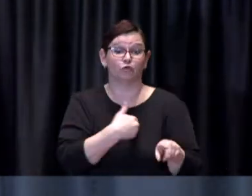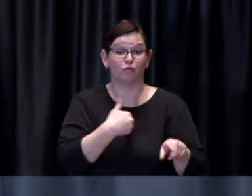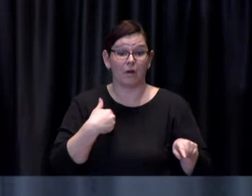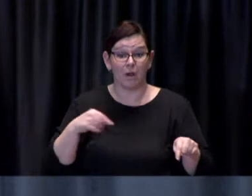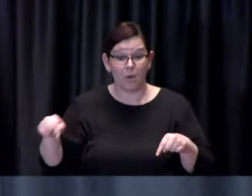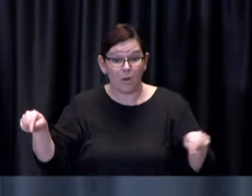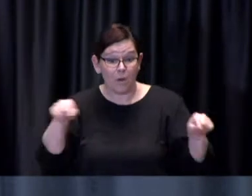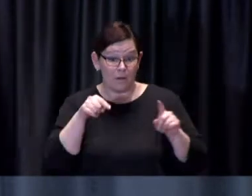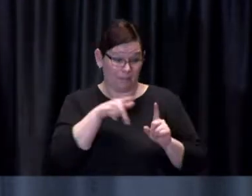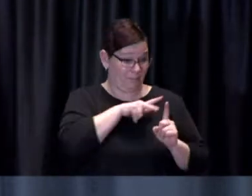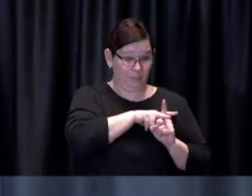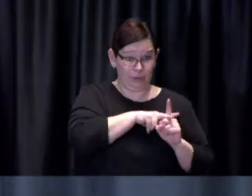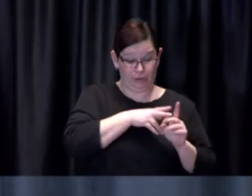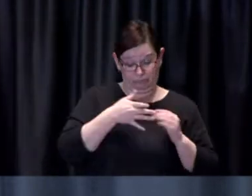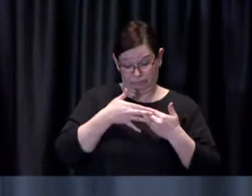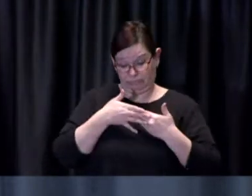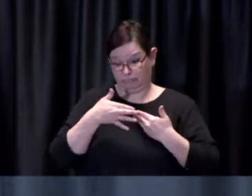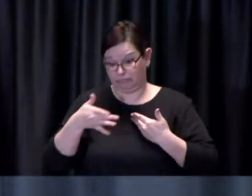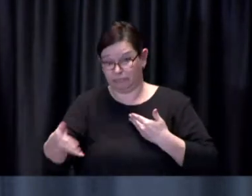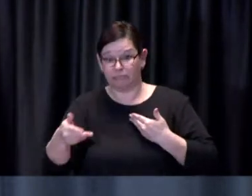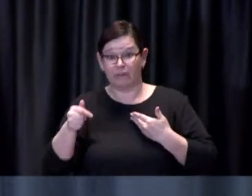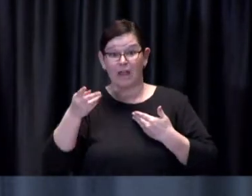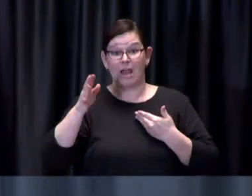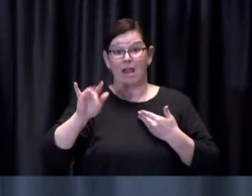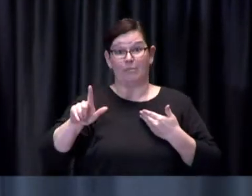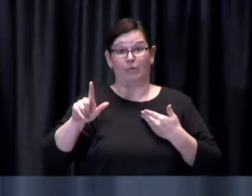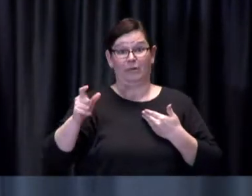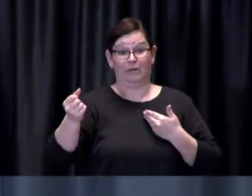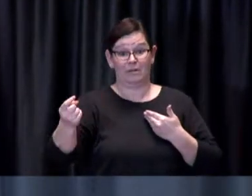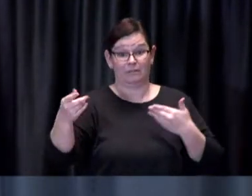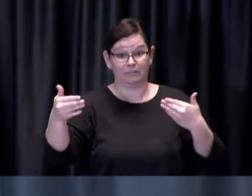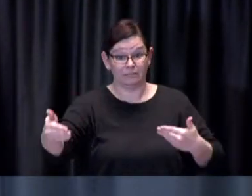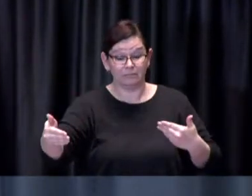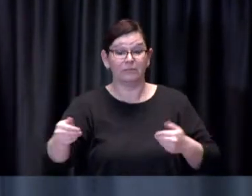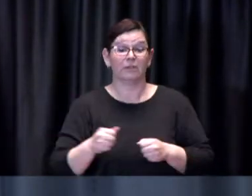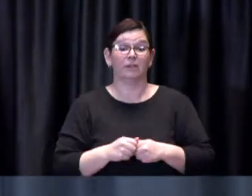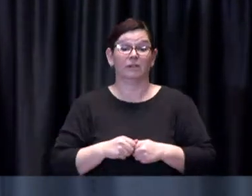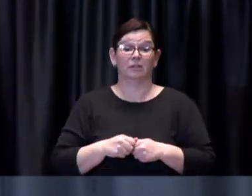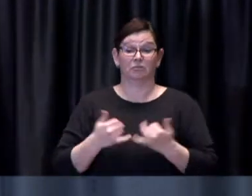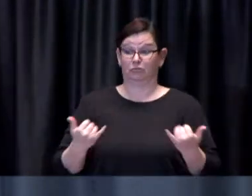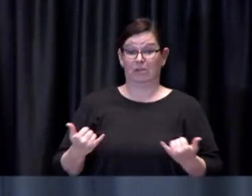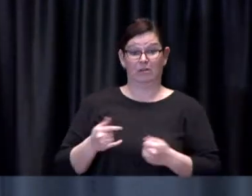Also as of one o'clock this afternoon, there are approximately 7,700